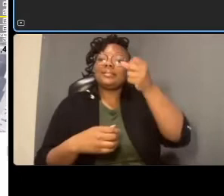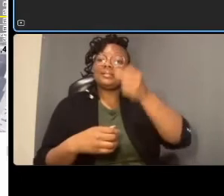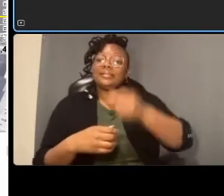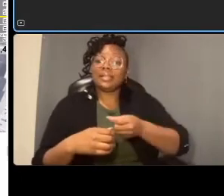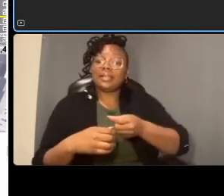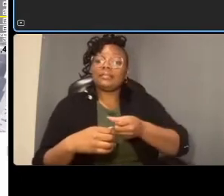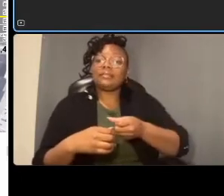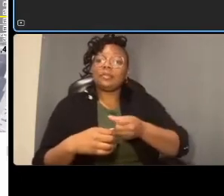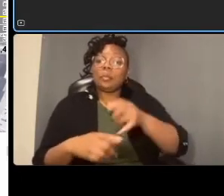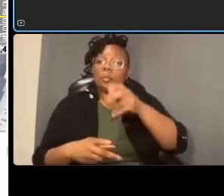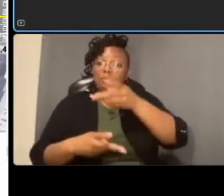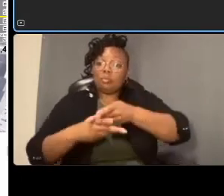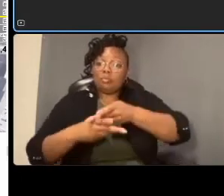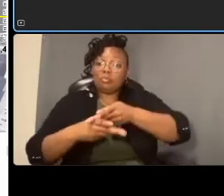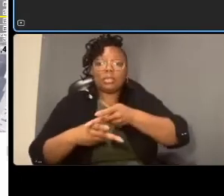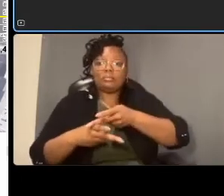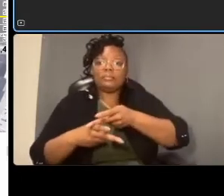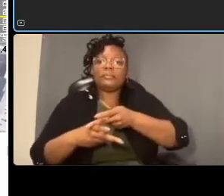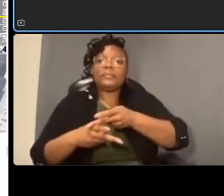is shown to be shifted as a far side bus stop